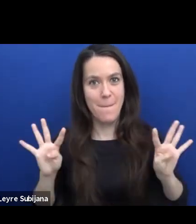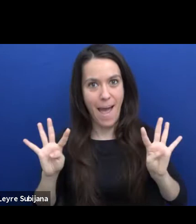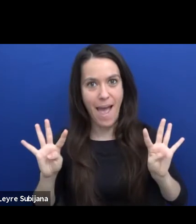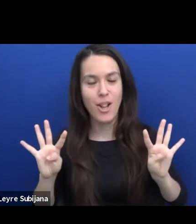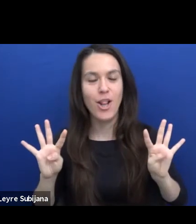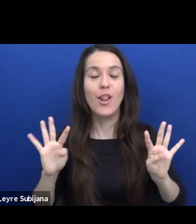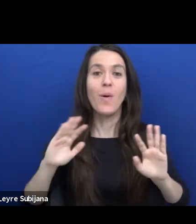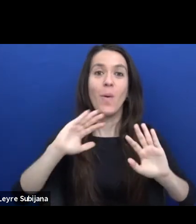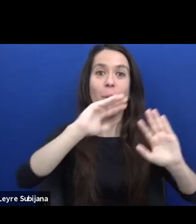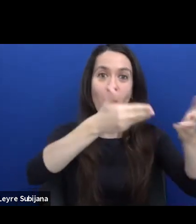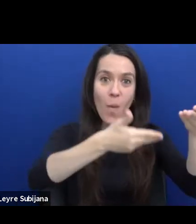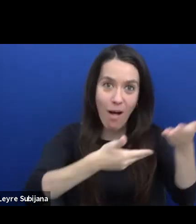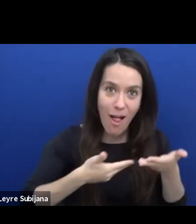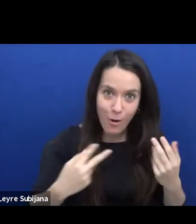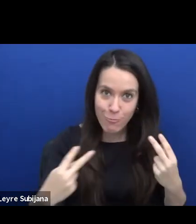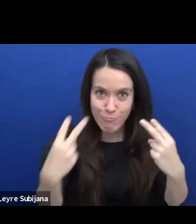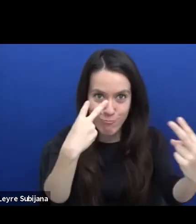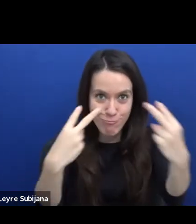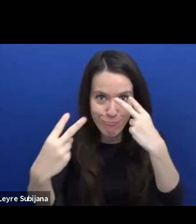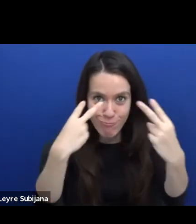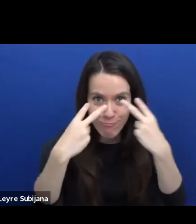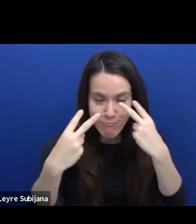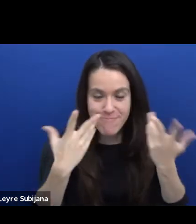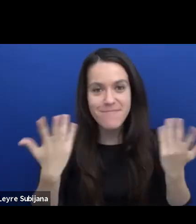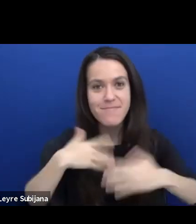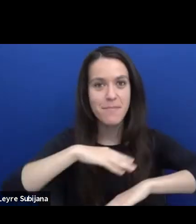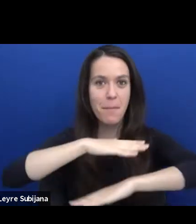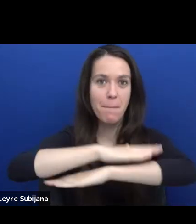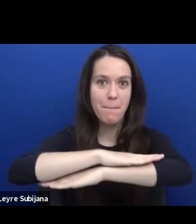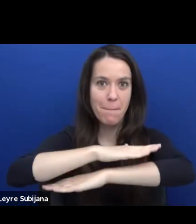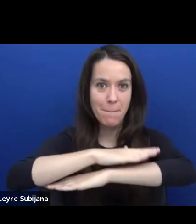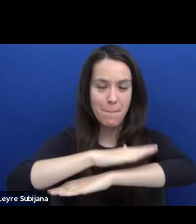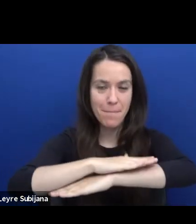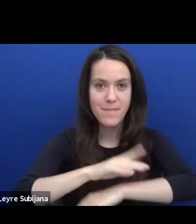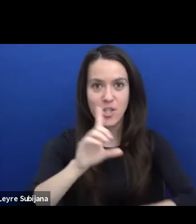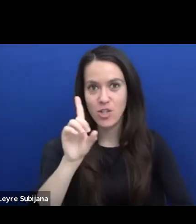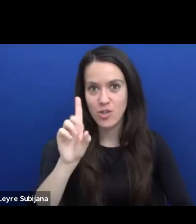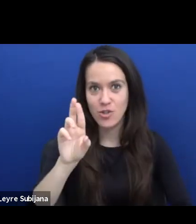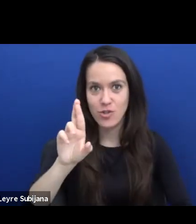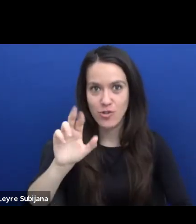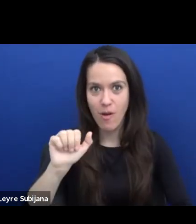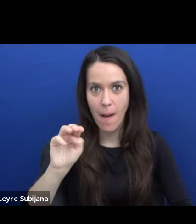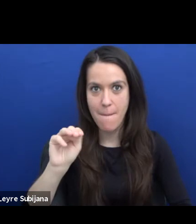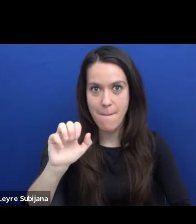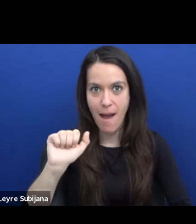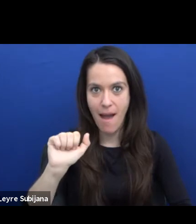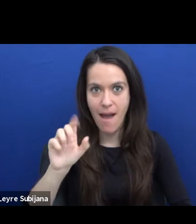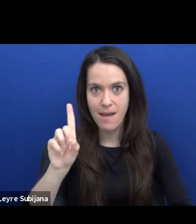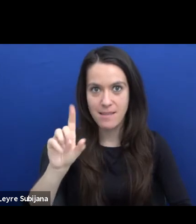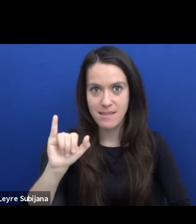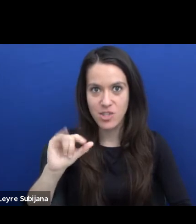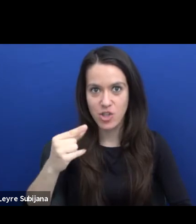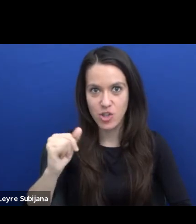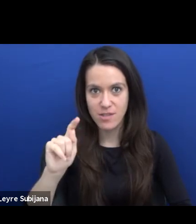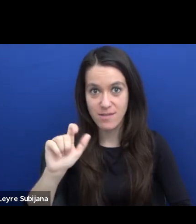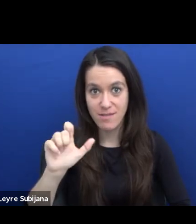on the virtual festival platform, drama digital. I would like to welcome the ETC Board,